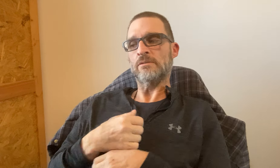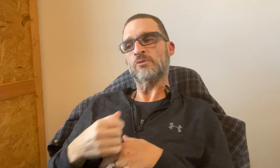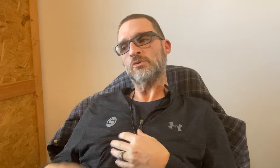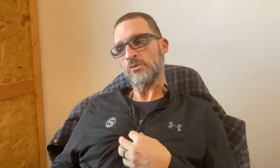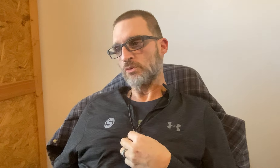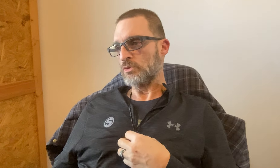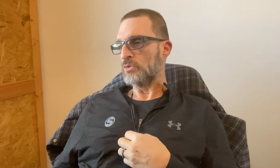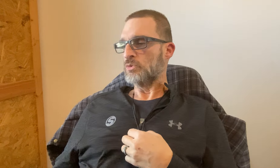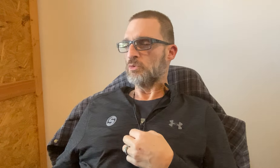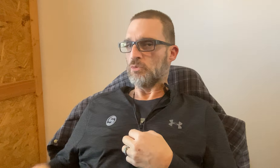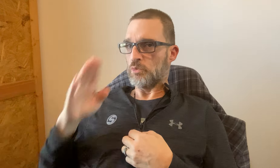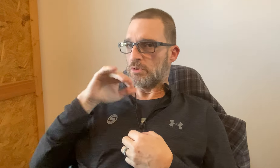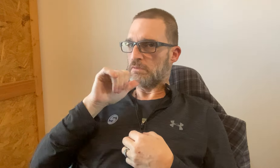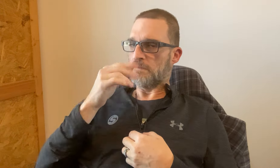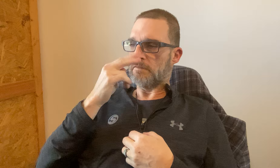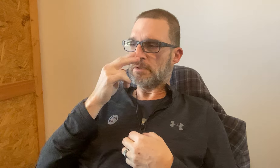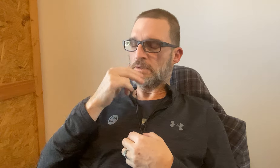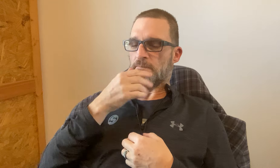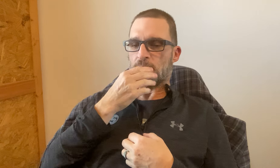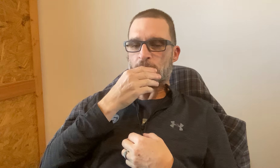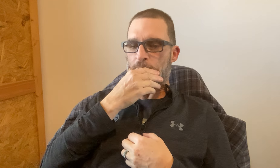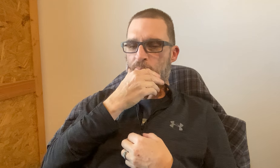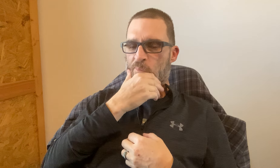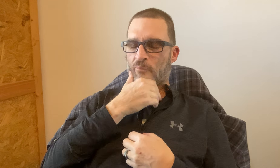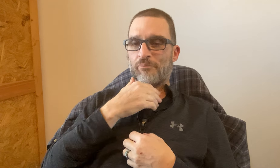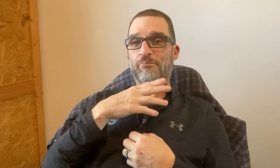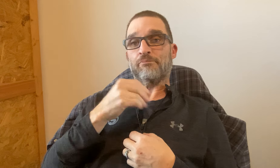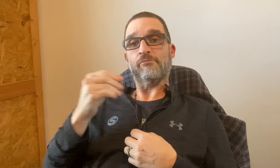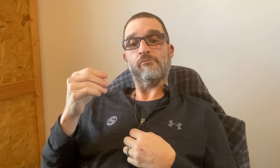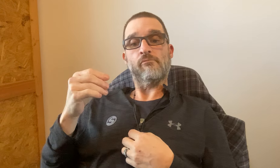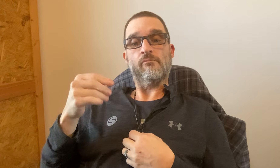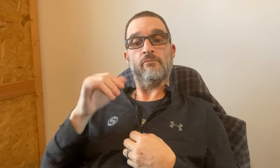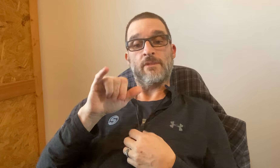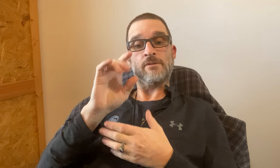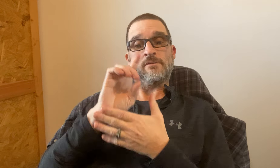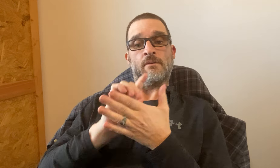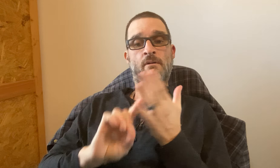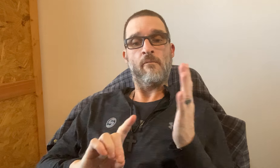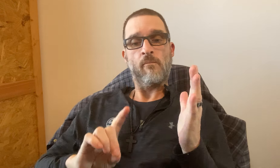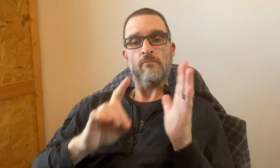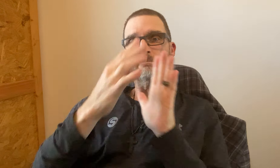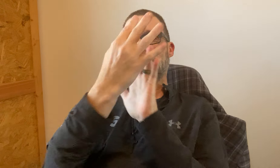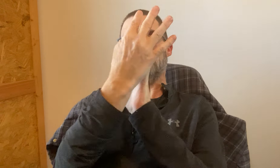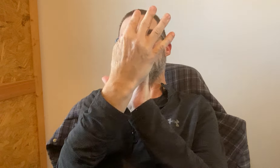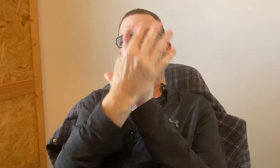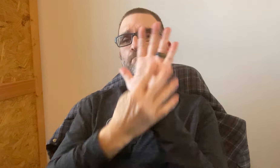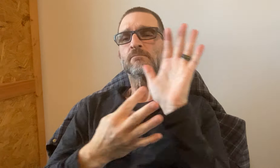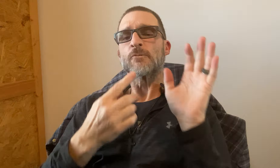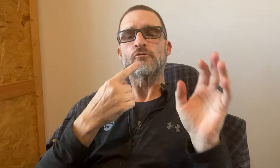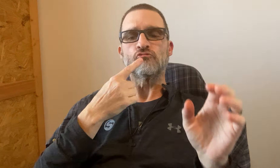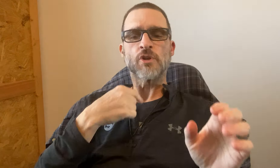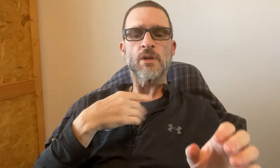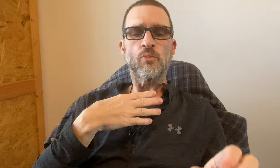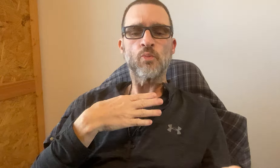for fighting . *WHEW* It's not funny! And , that design